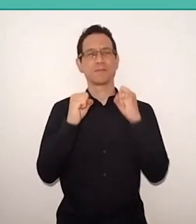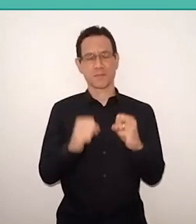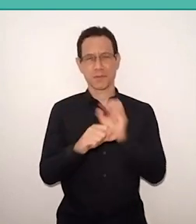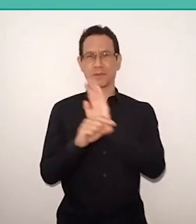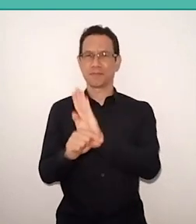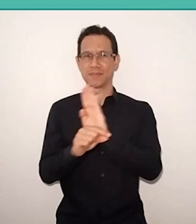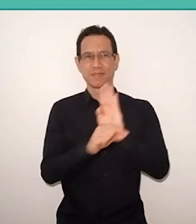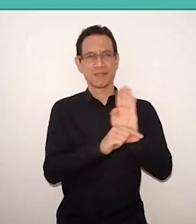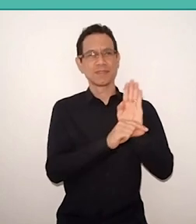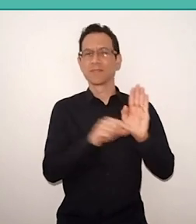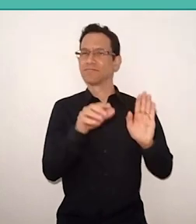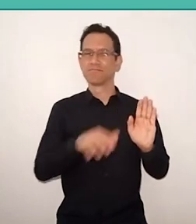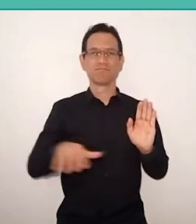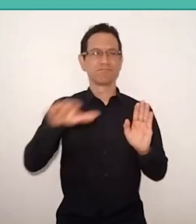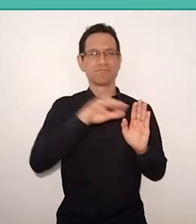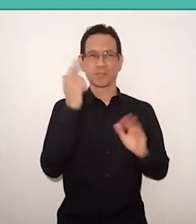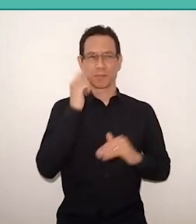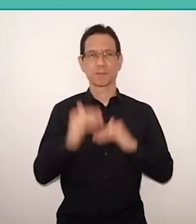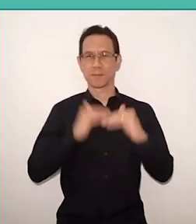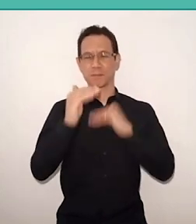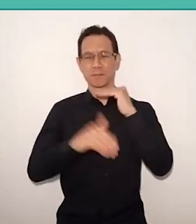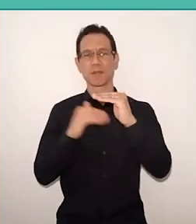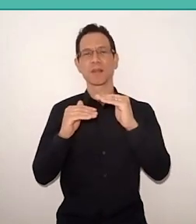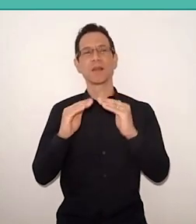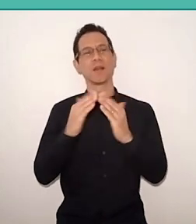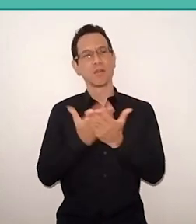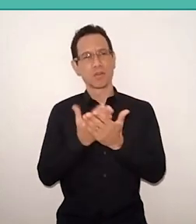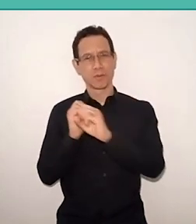so that we can build, through education, where reading,